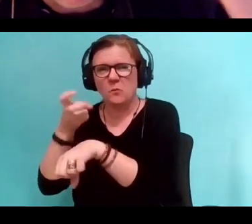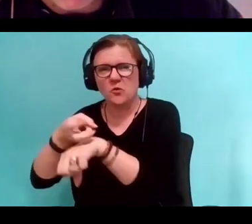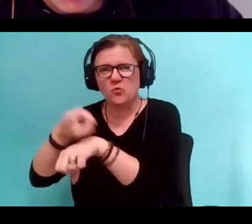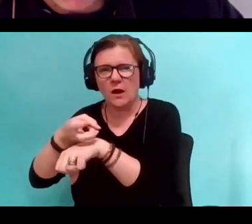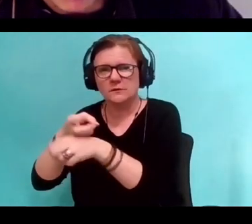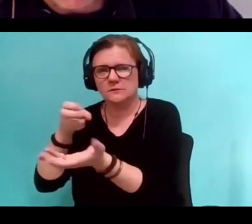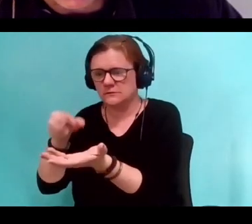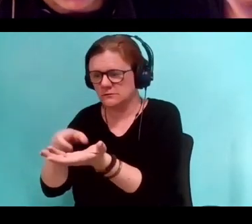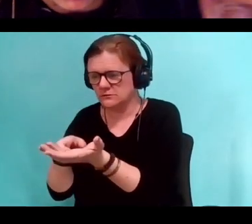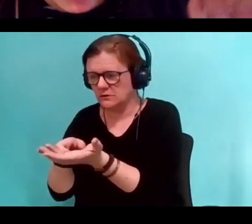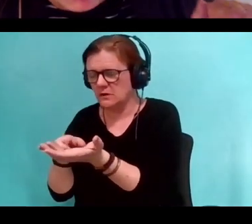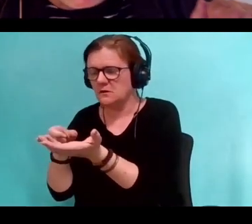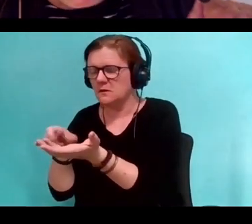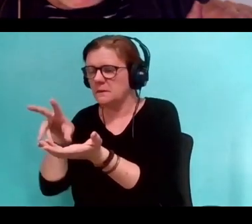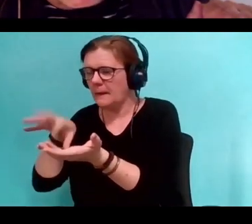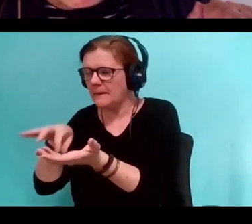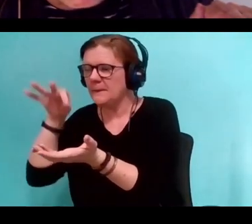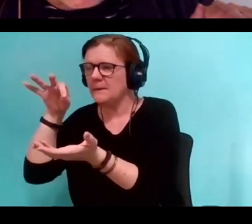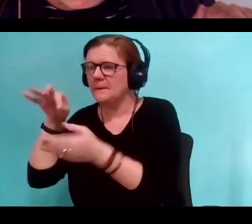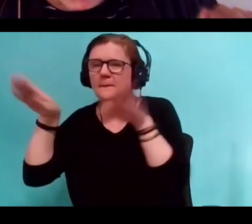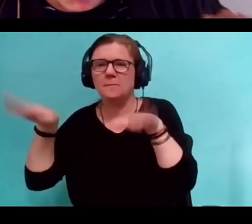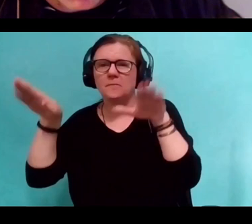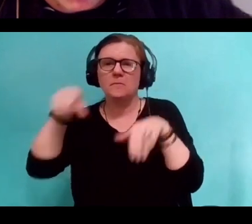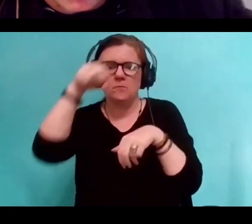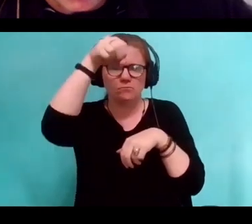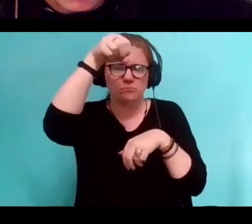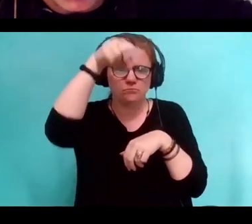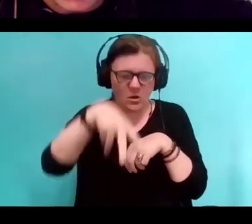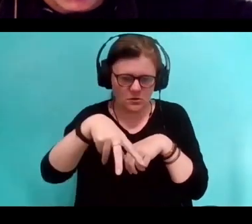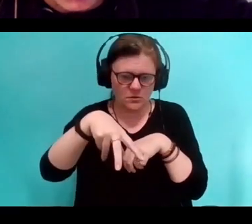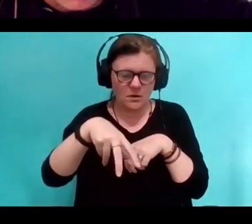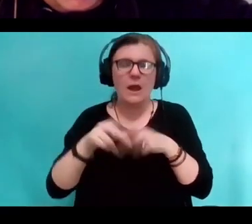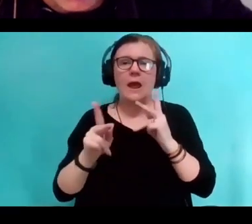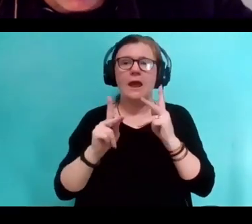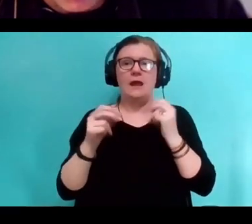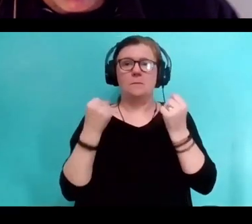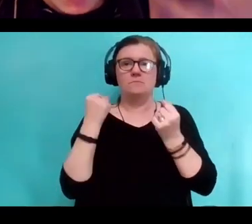drop them on the roads and allow the tires of cars to drive over them.